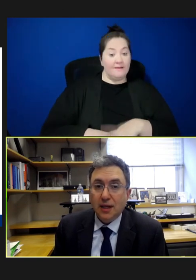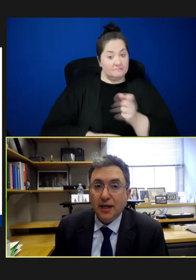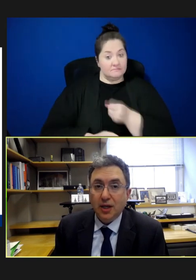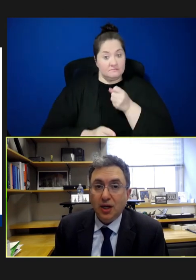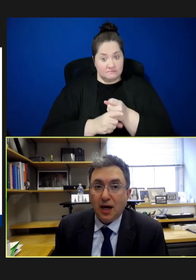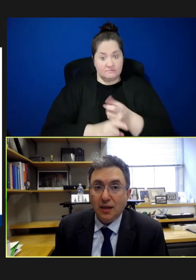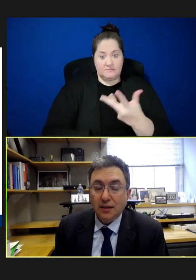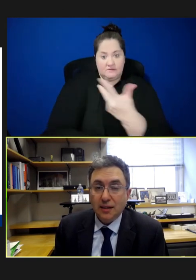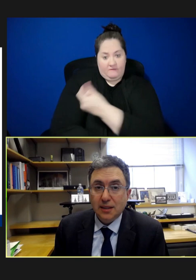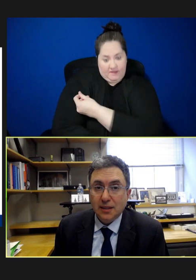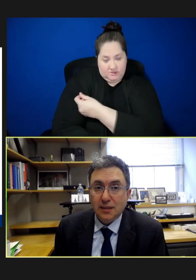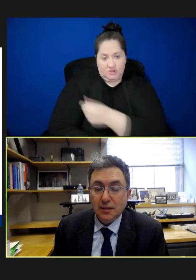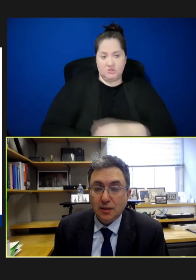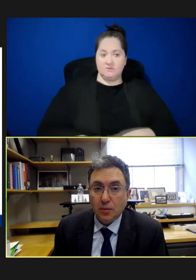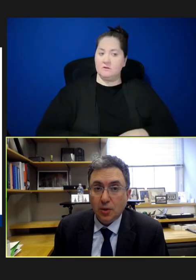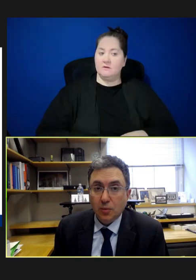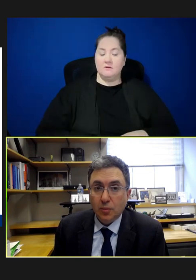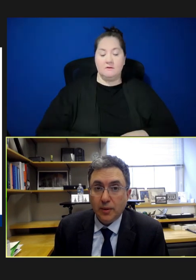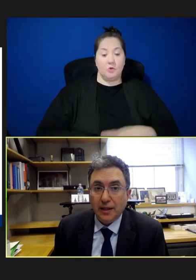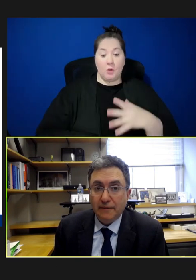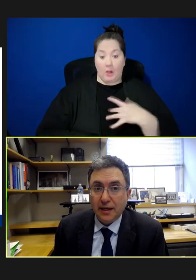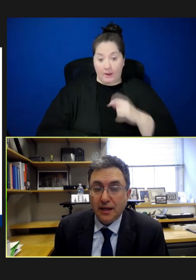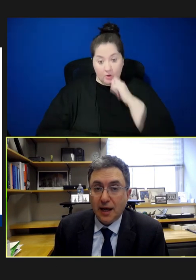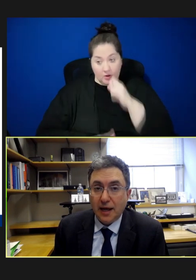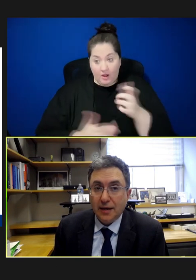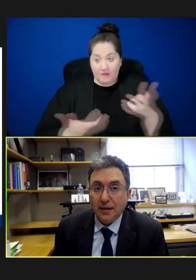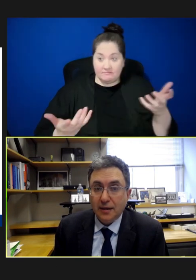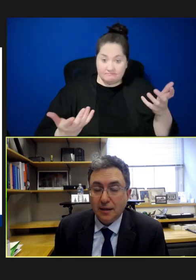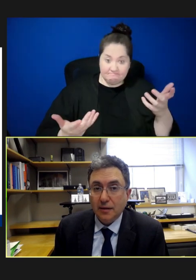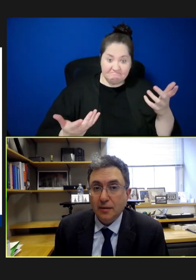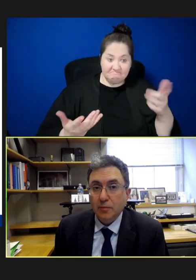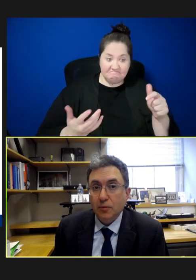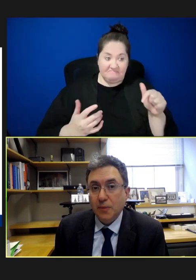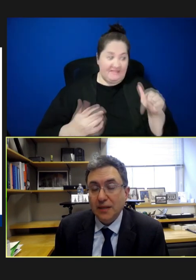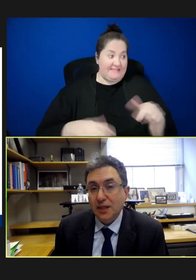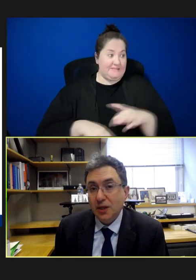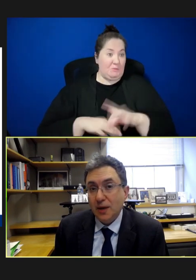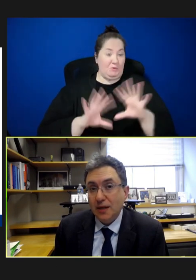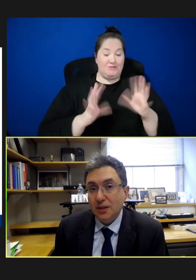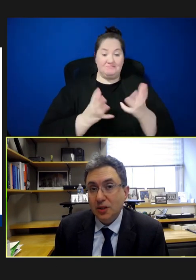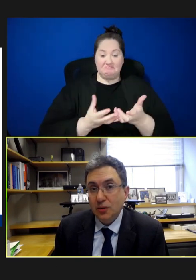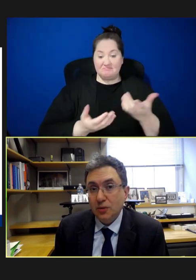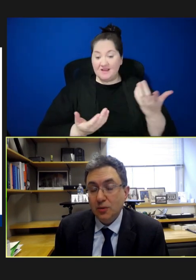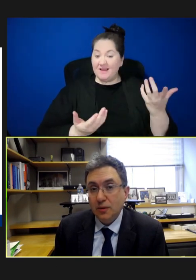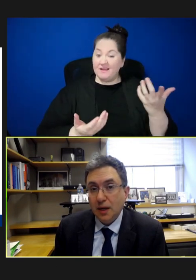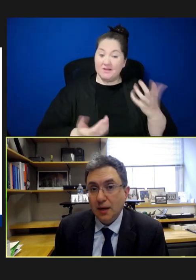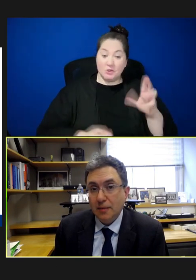like it or not, this is the world we live in. And the response in the U.S. to the